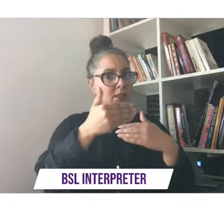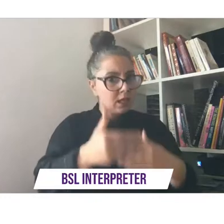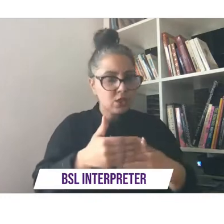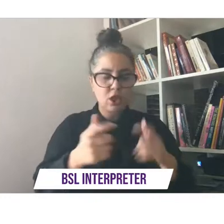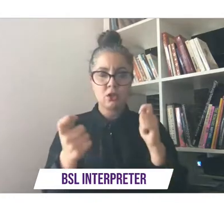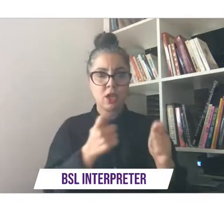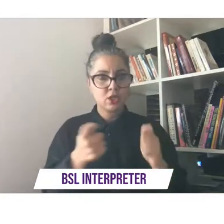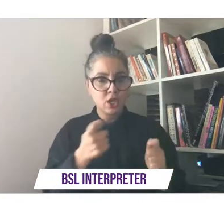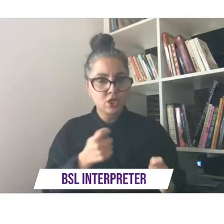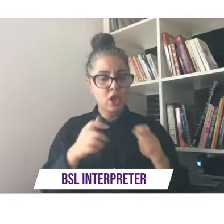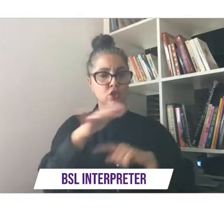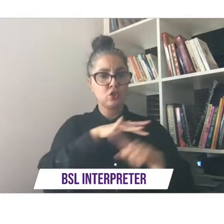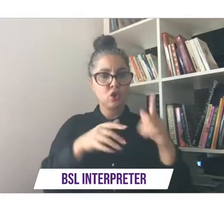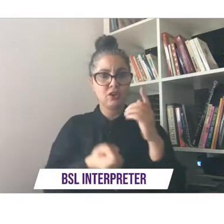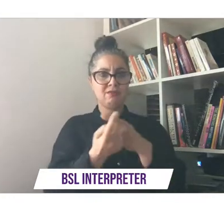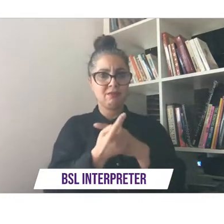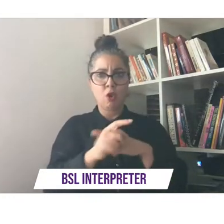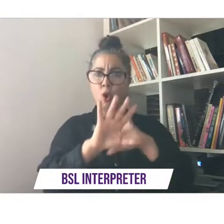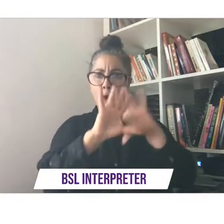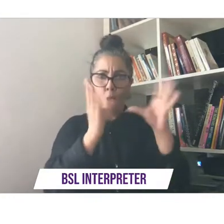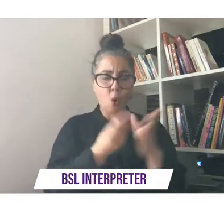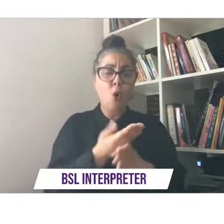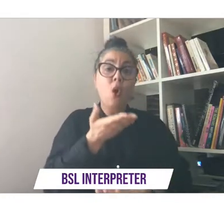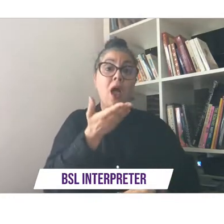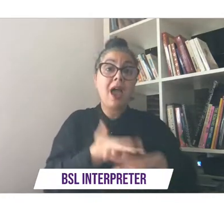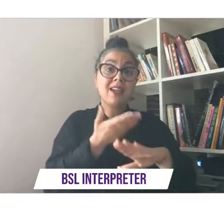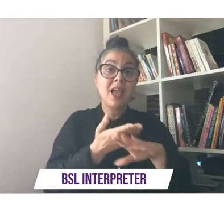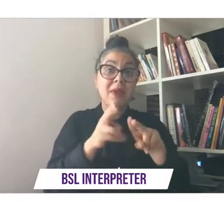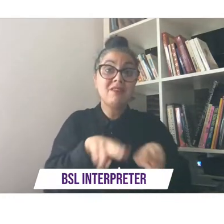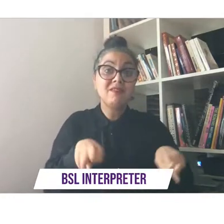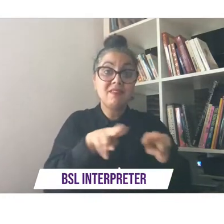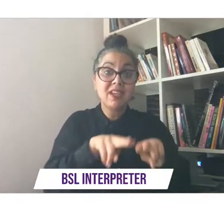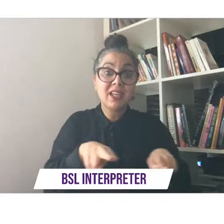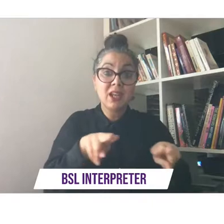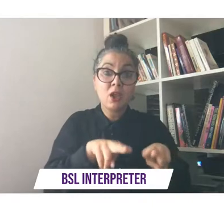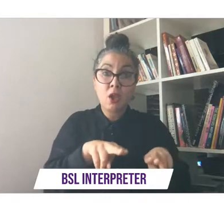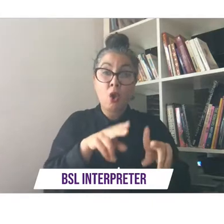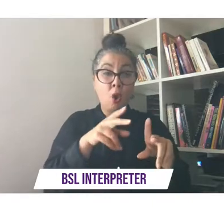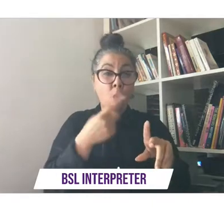and all of the on-demand videos are once again the work of dozens of volunteer producers and